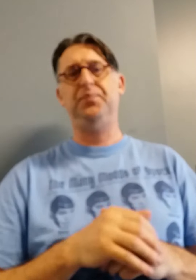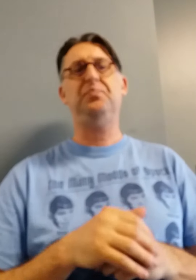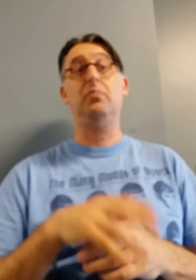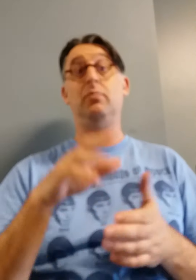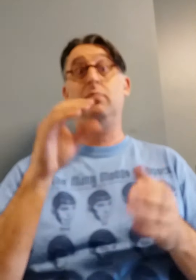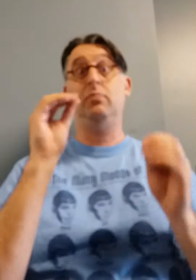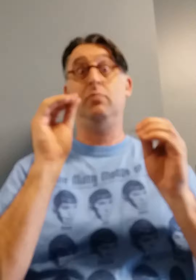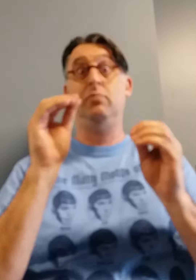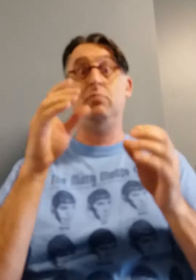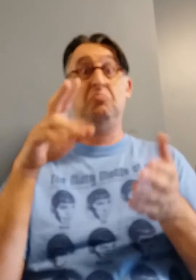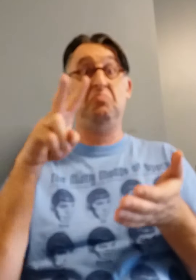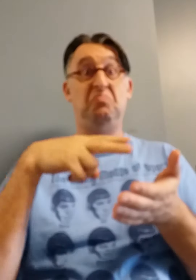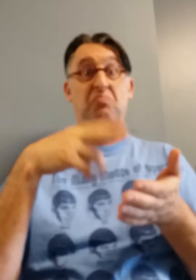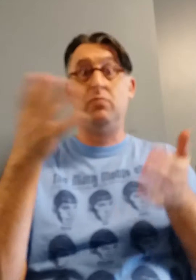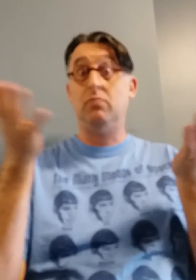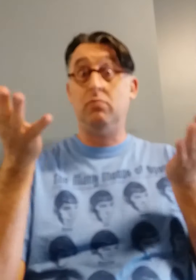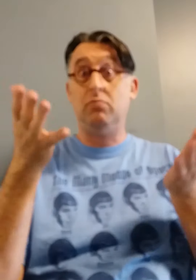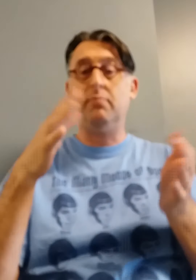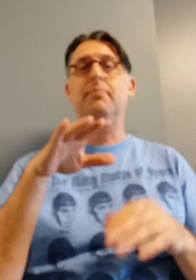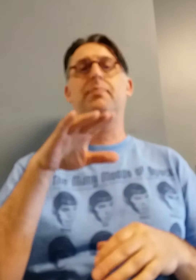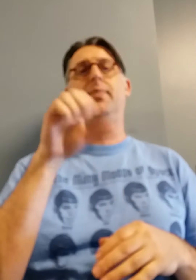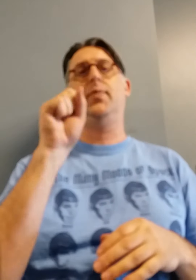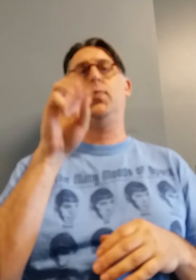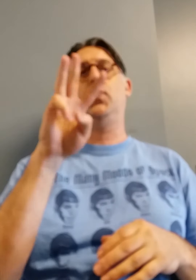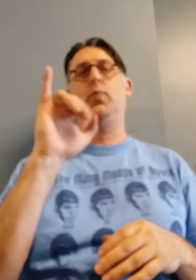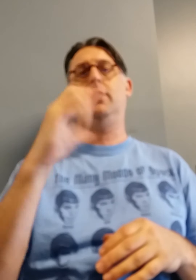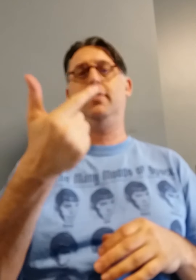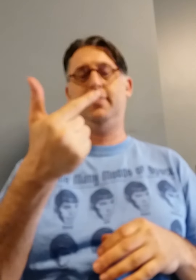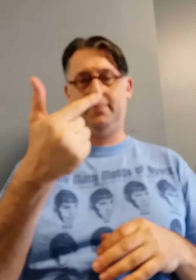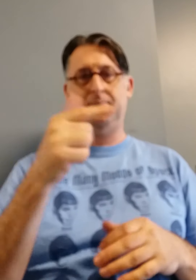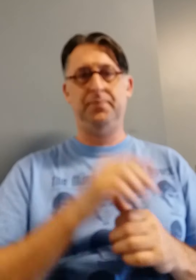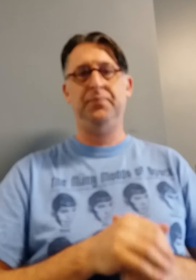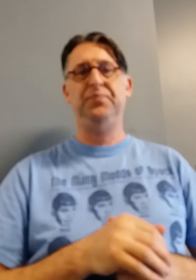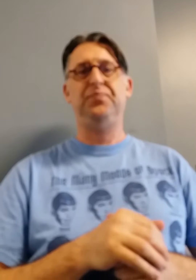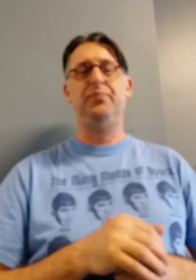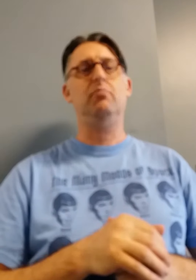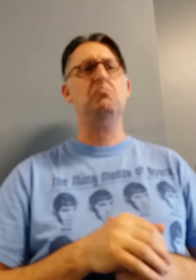Dance class in Swing Dancing...